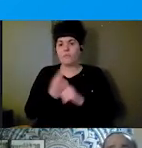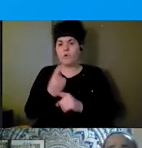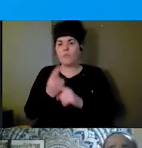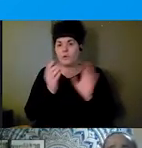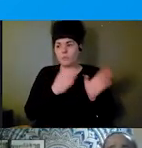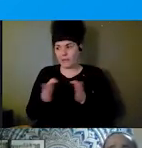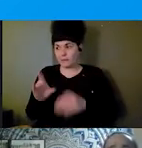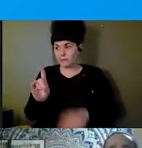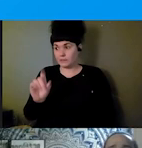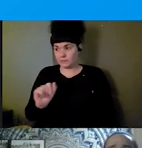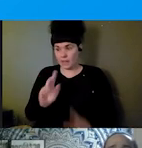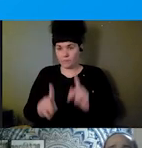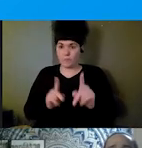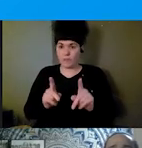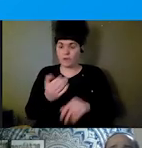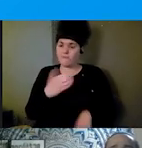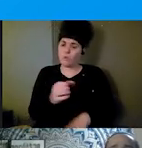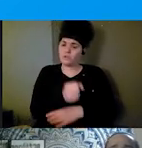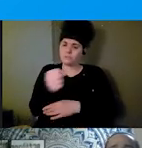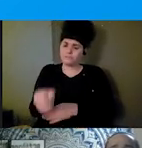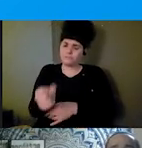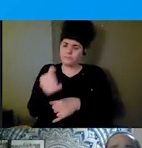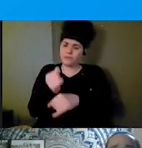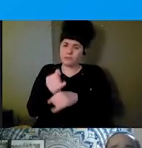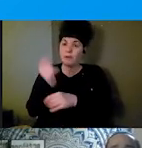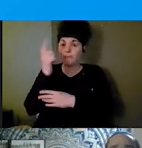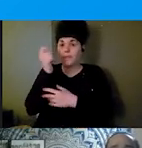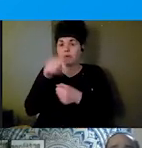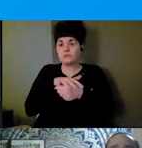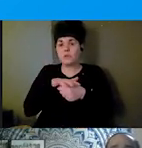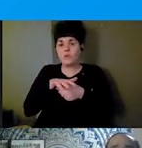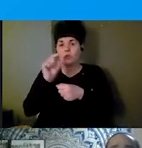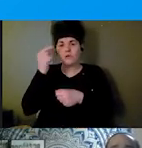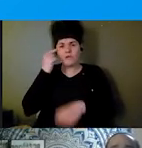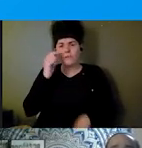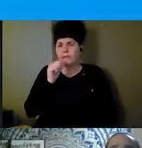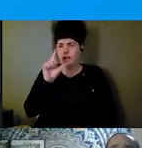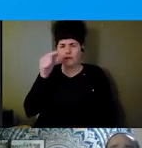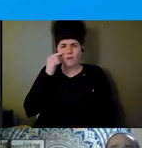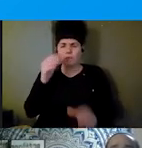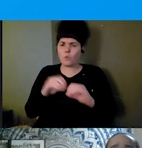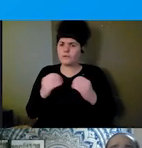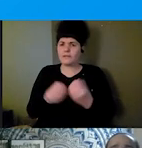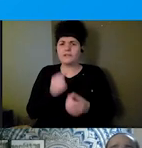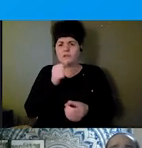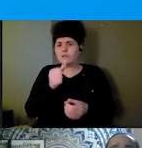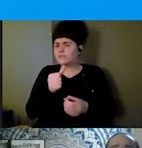because local governments and non-governmental organizations do not adequately plan for and with people with disabilities